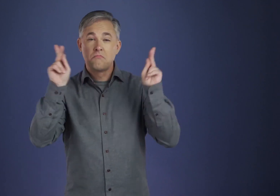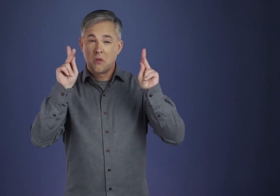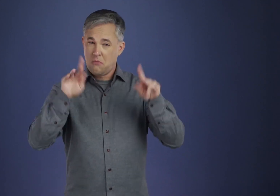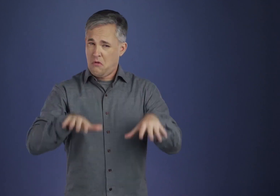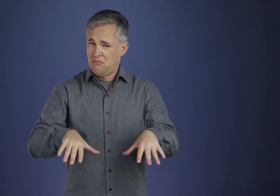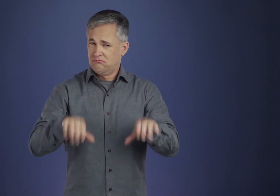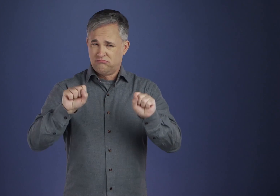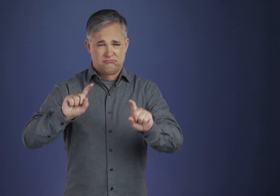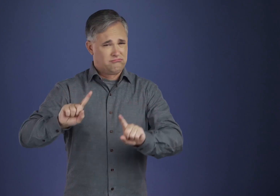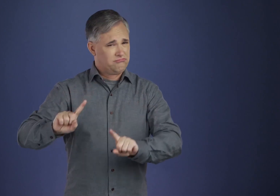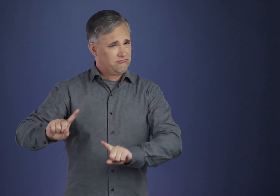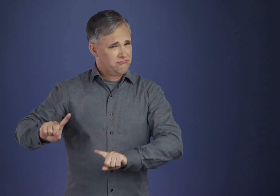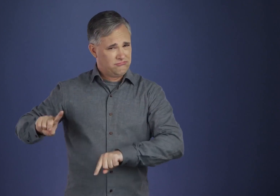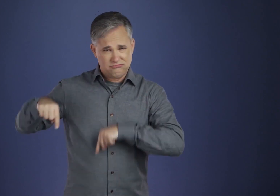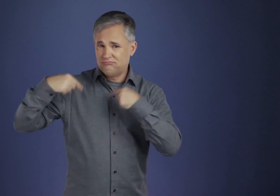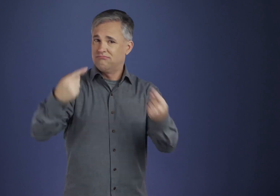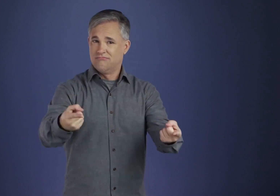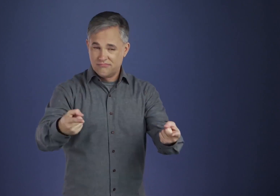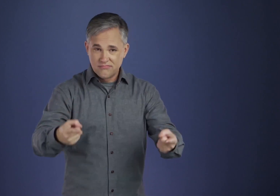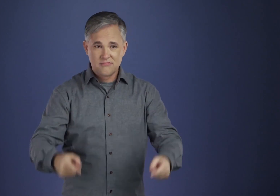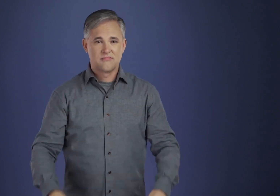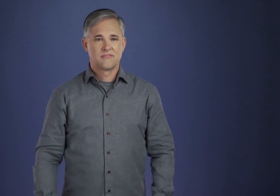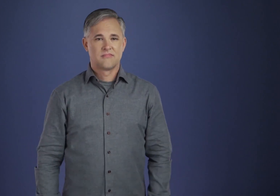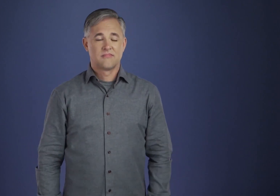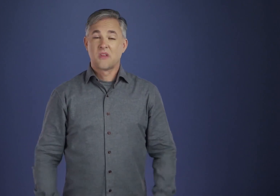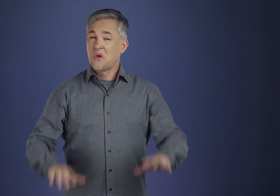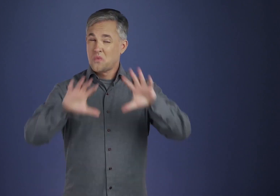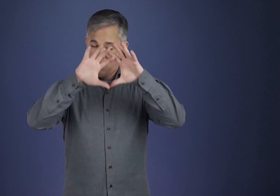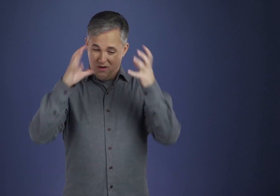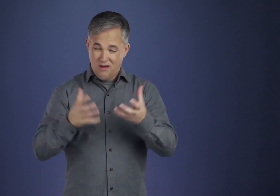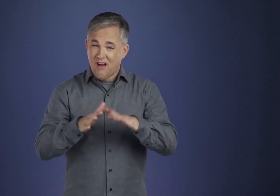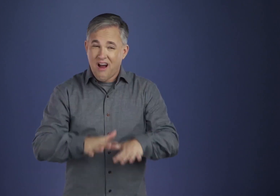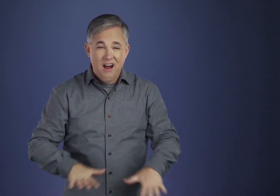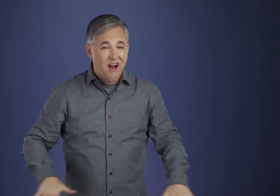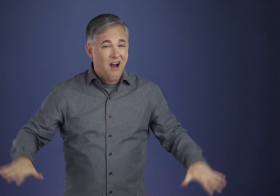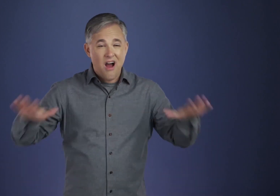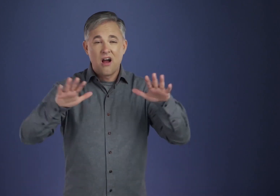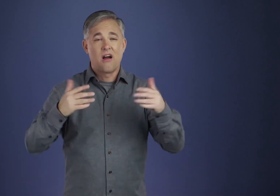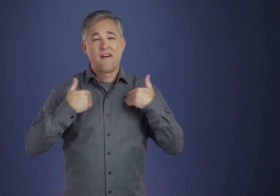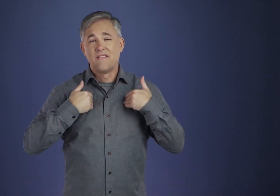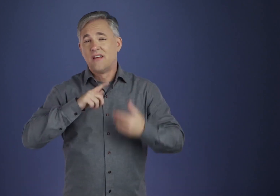The actual experience of meditation and prayer across the centuries is, of course, immense.